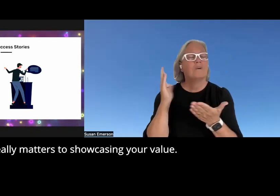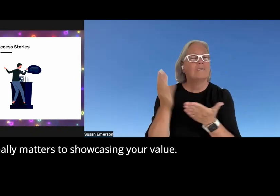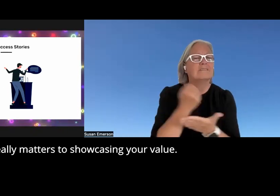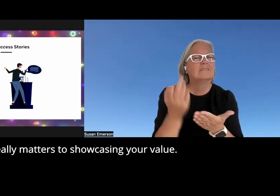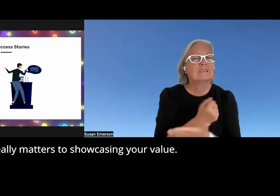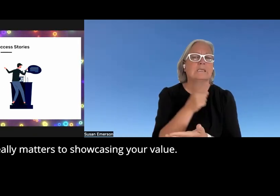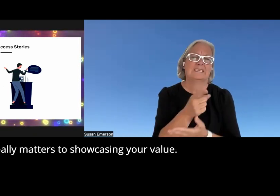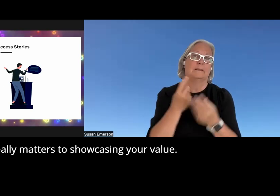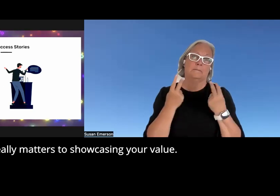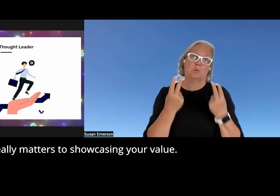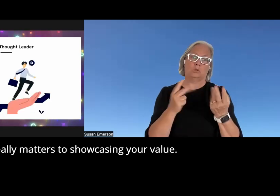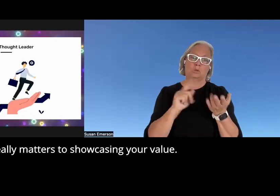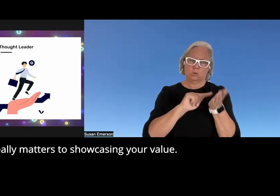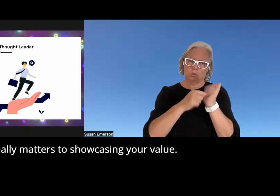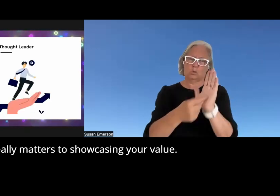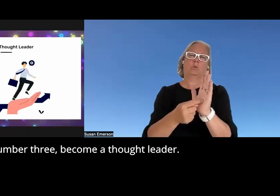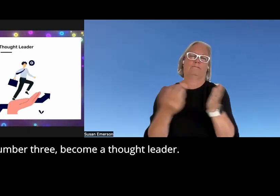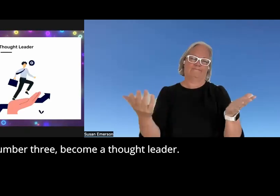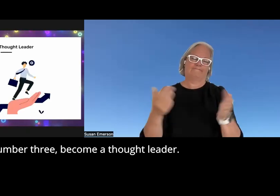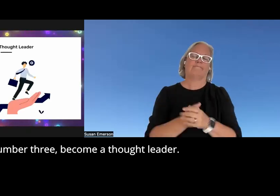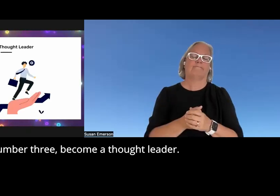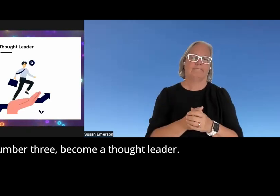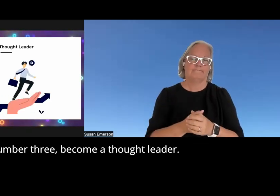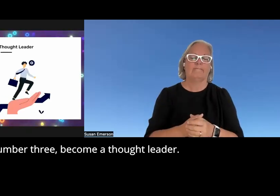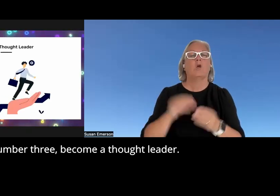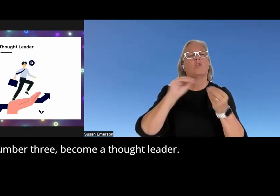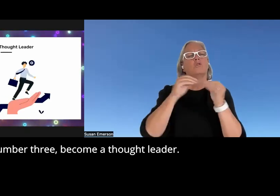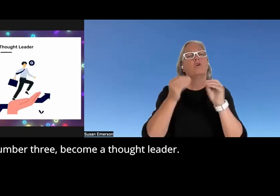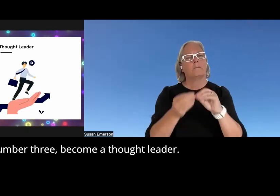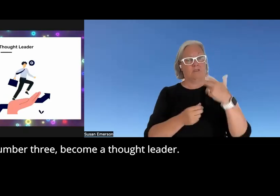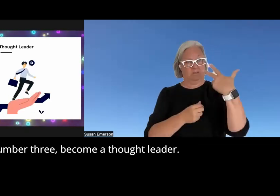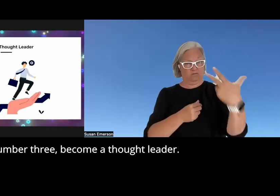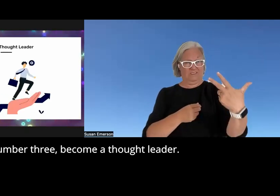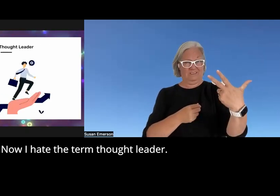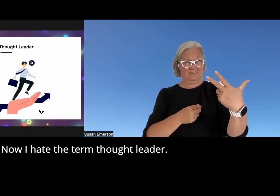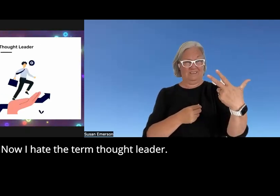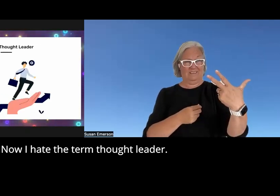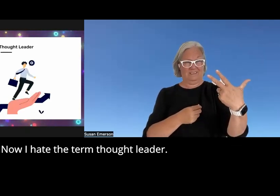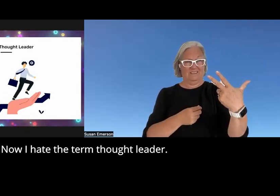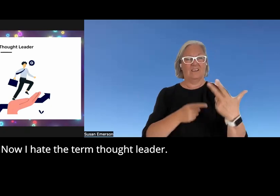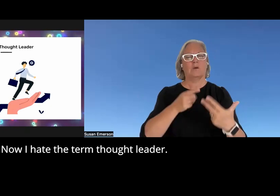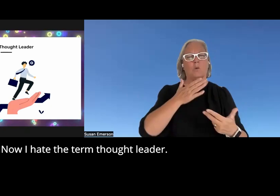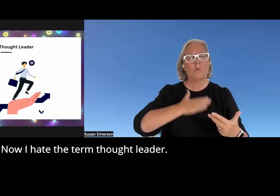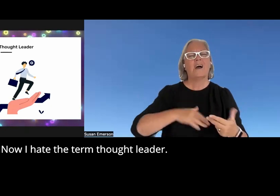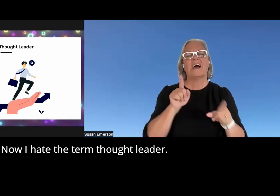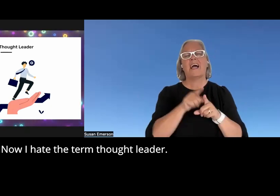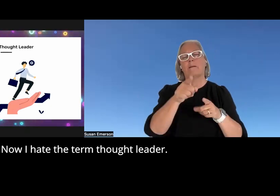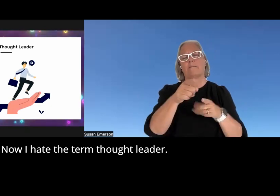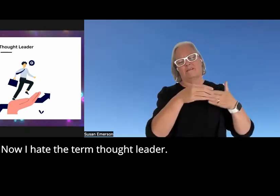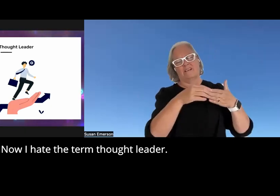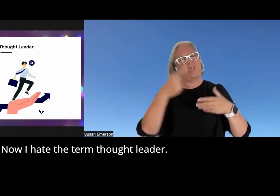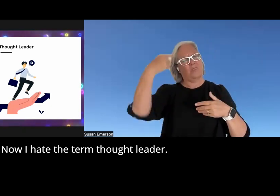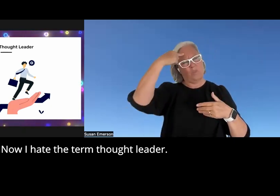to showcasing your value number three become a thought leader now I hate the term thought leader